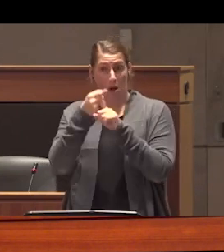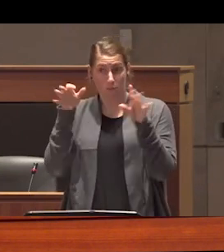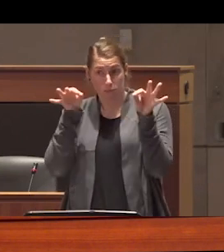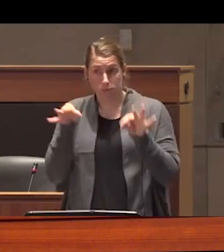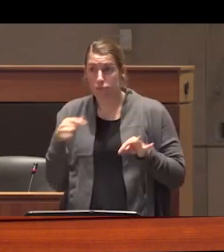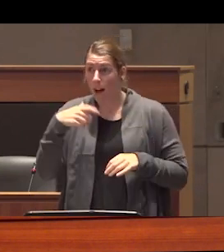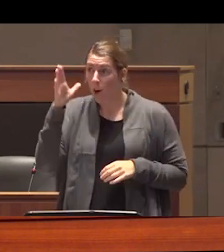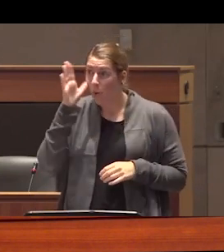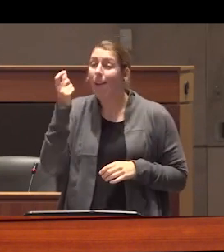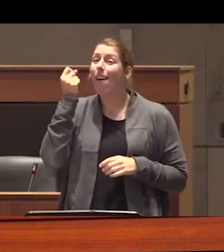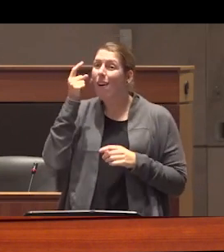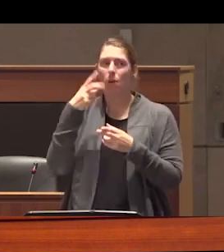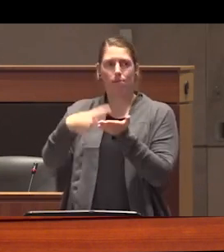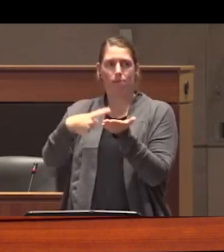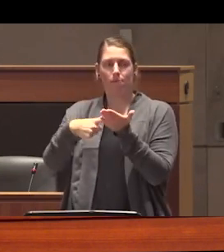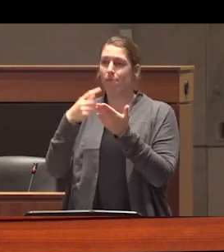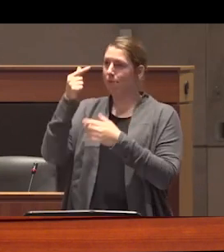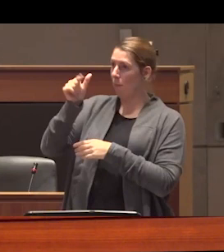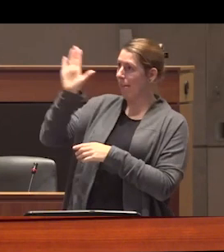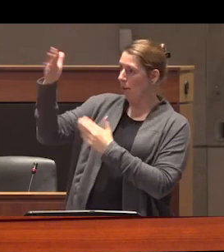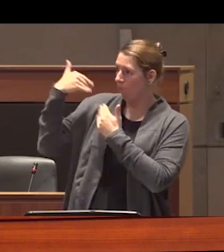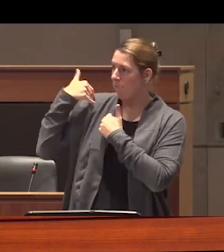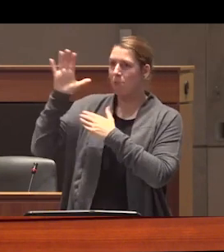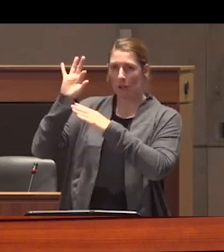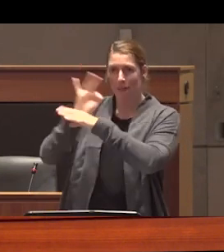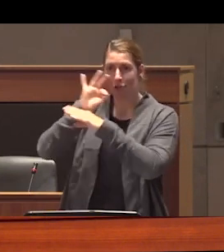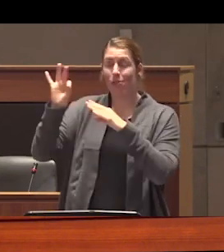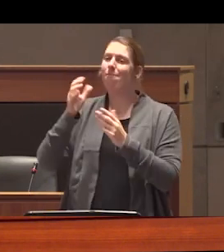as I talk about the function of the government in a nation state that was founded on Stolen